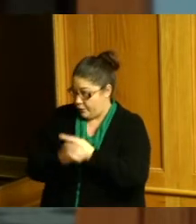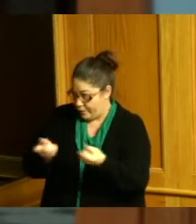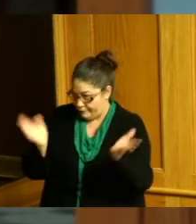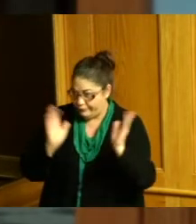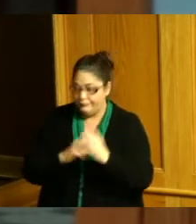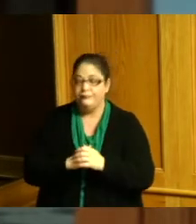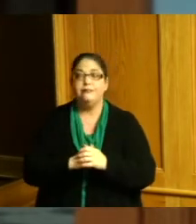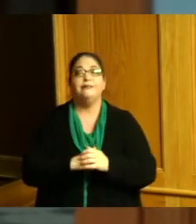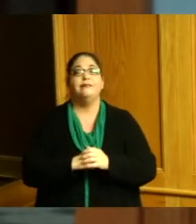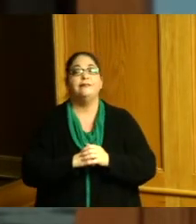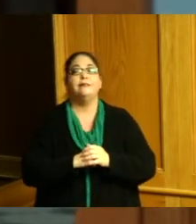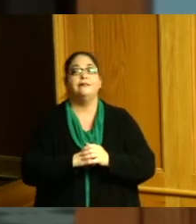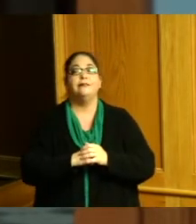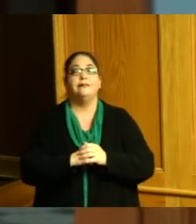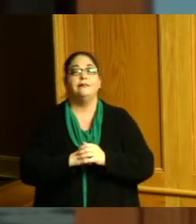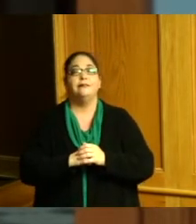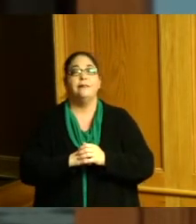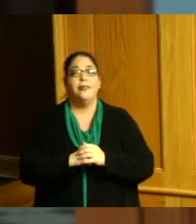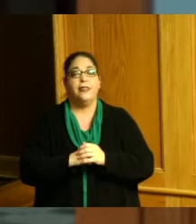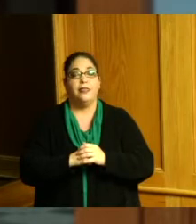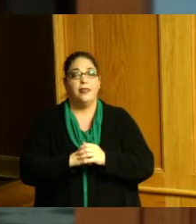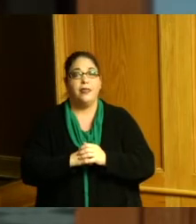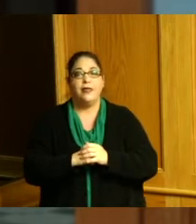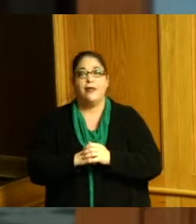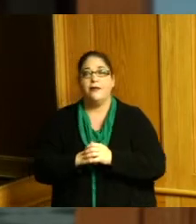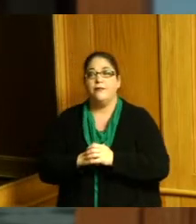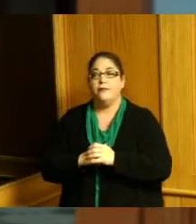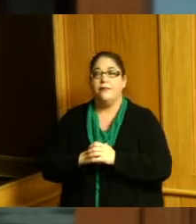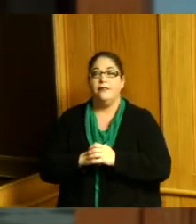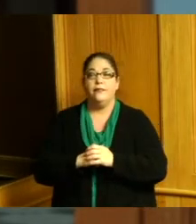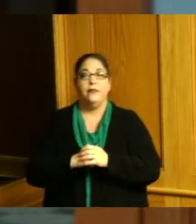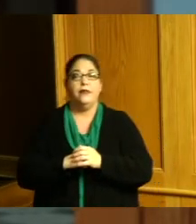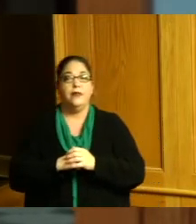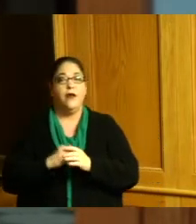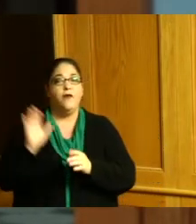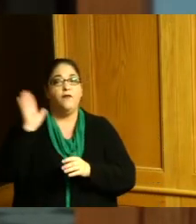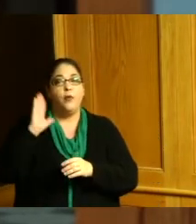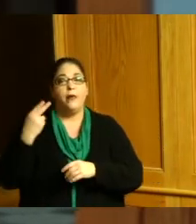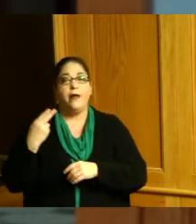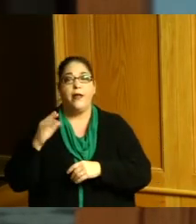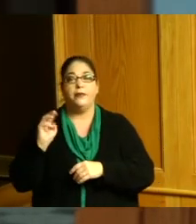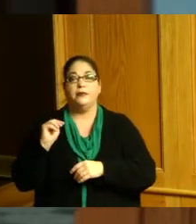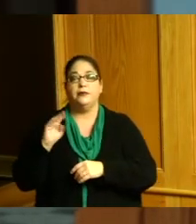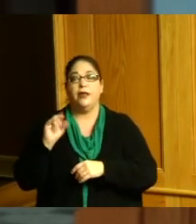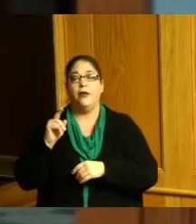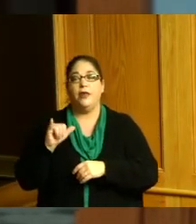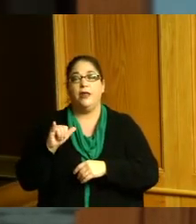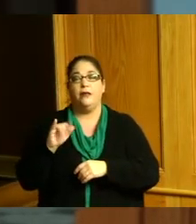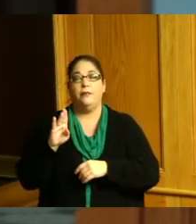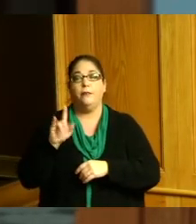would like to note the passing of former Hamilton County engineer bill brescia he passed last week